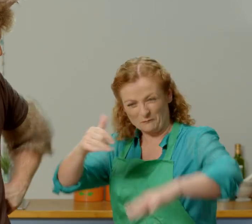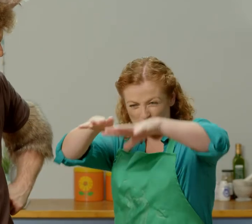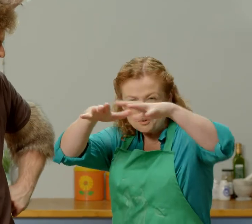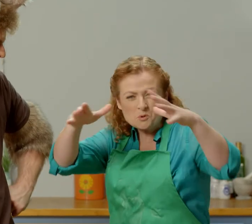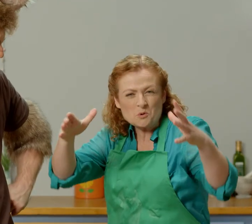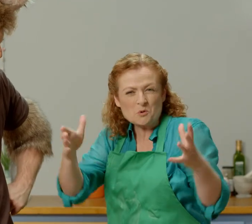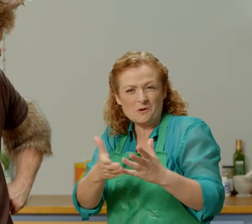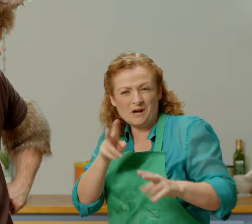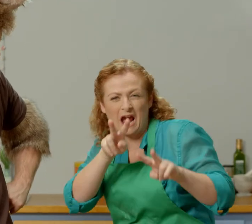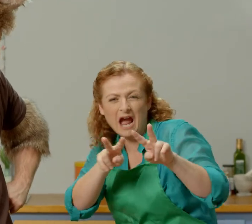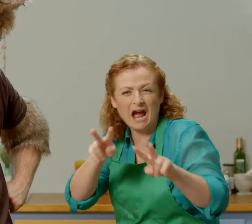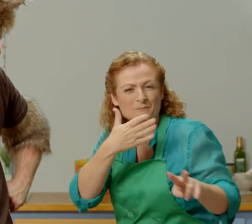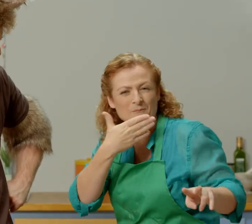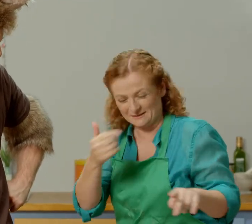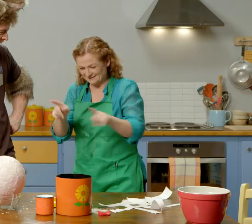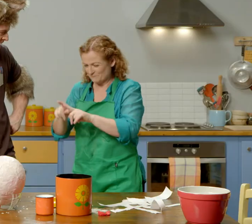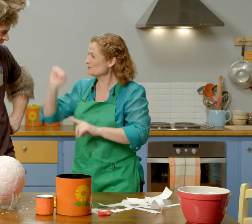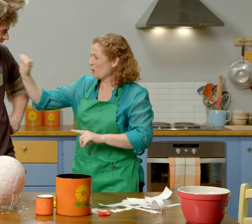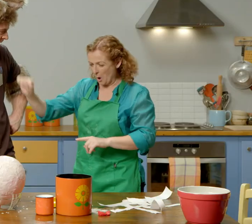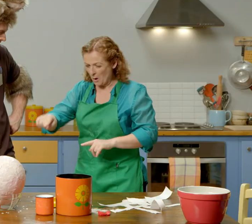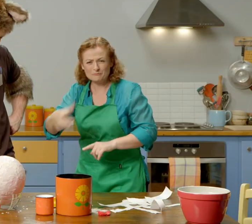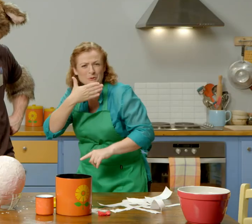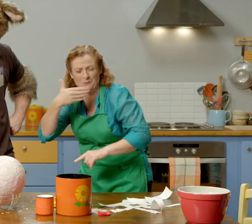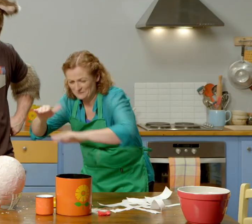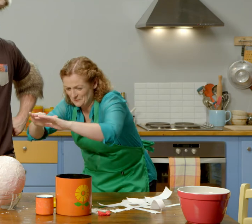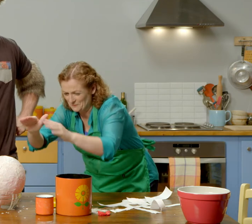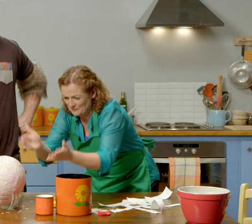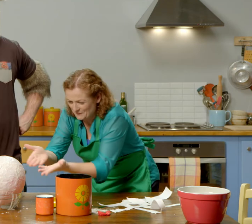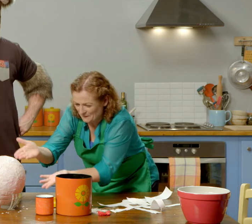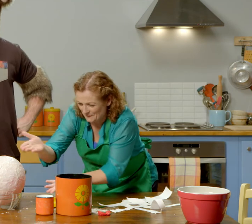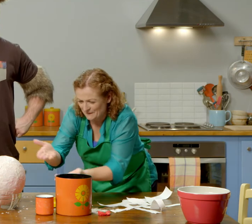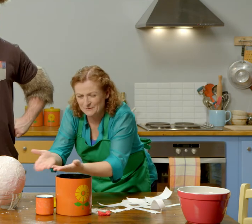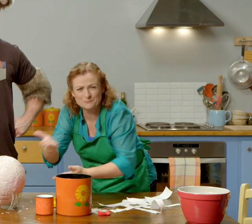Yes, they were beautiful weren't they, Possum? Yours is beautiful, too, though.